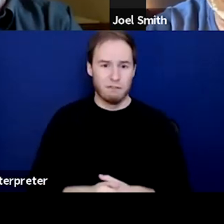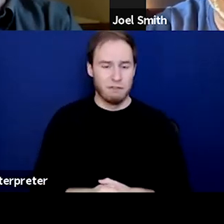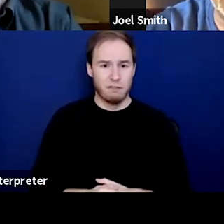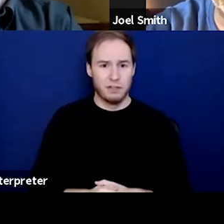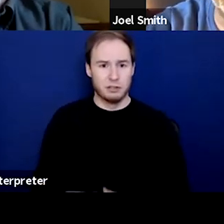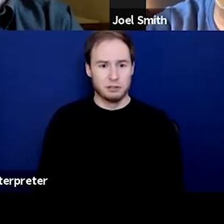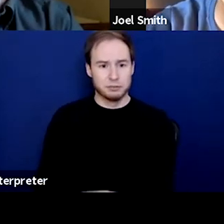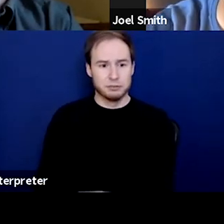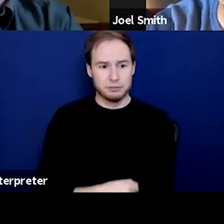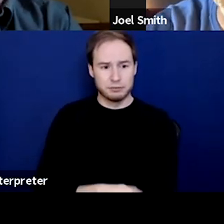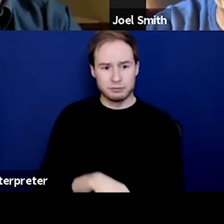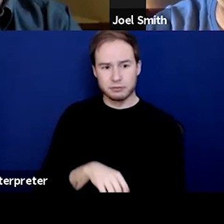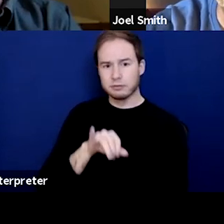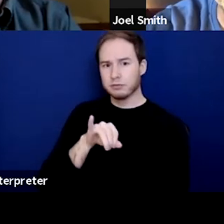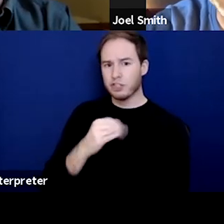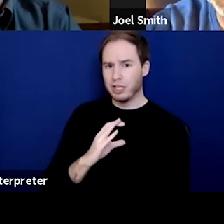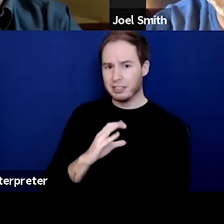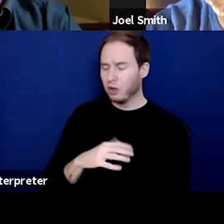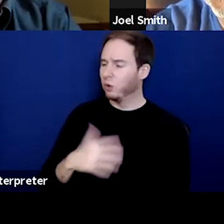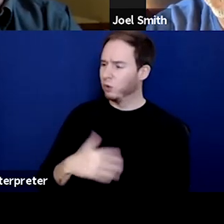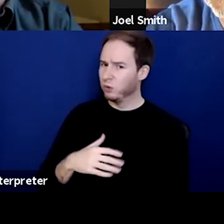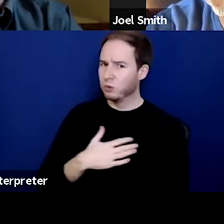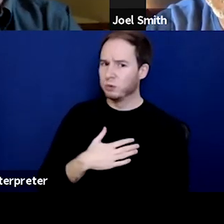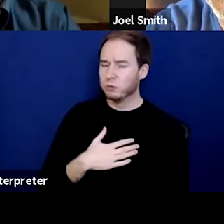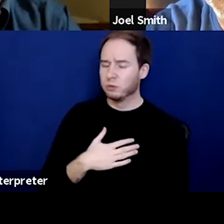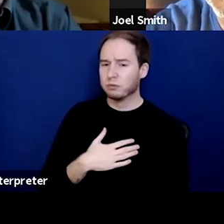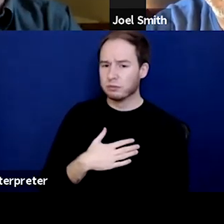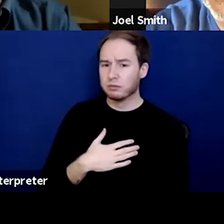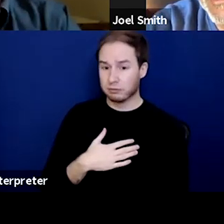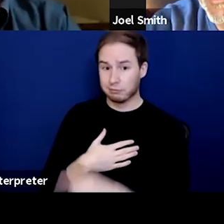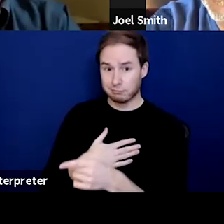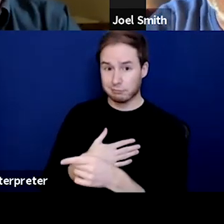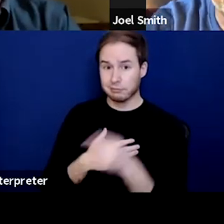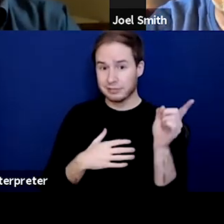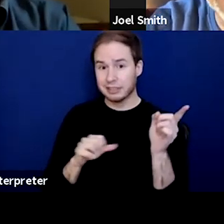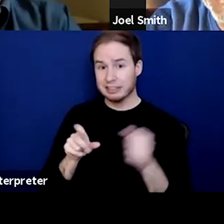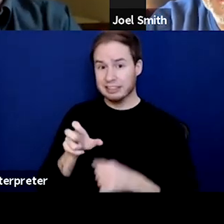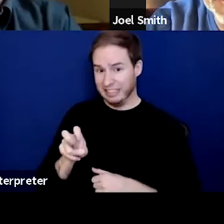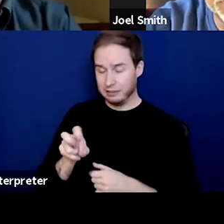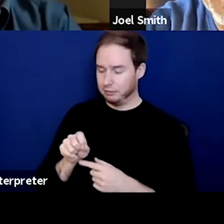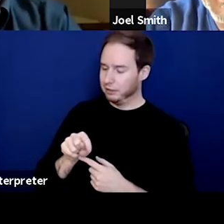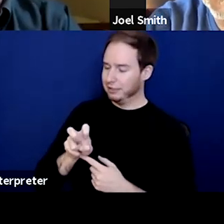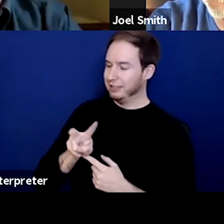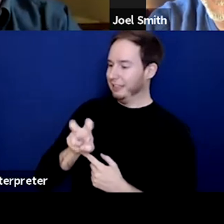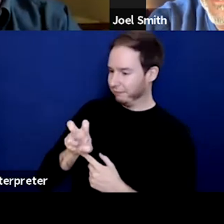[JC] Wow, Racquel, I'll tell you what, between you and Steve, I love you guys.